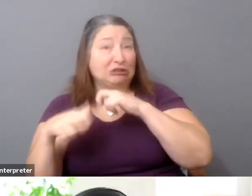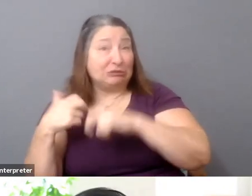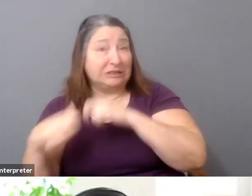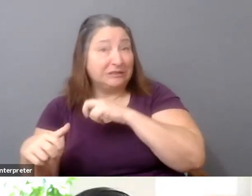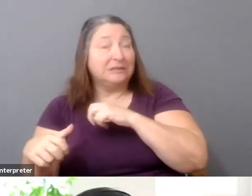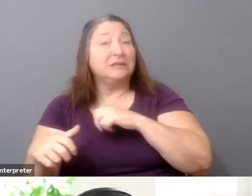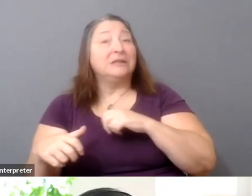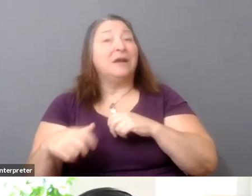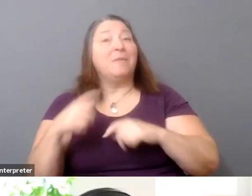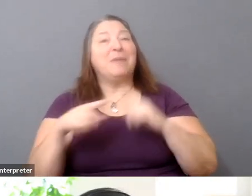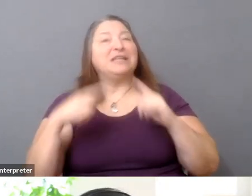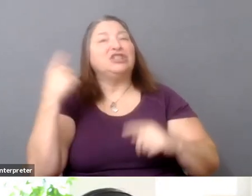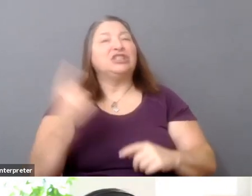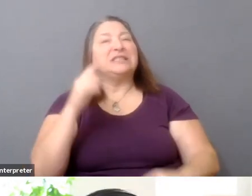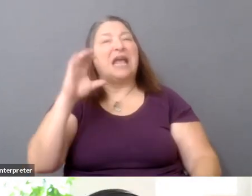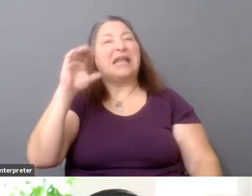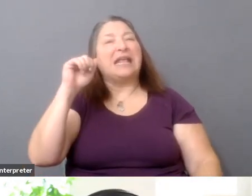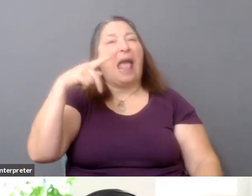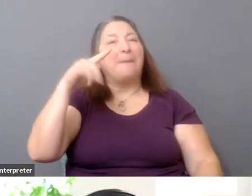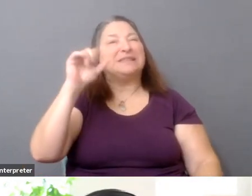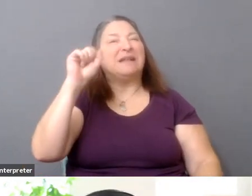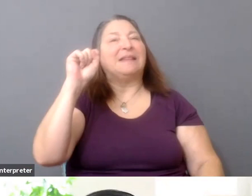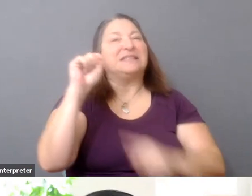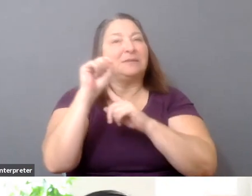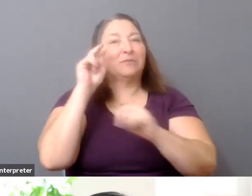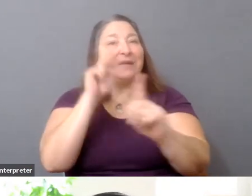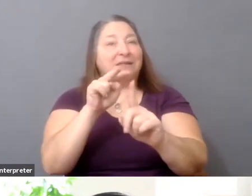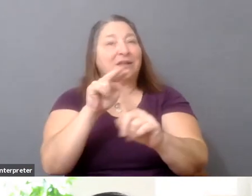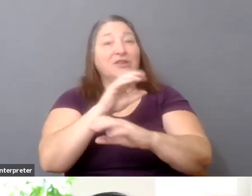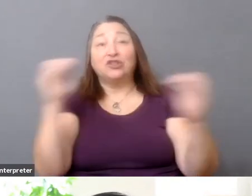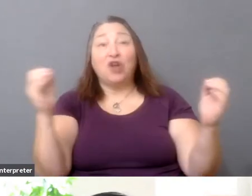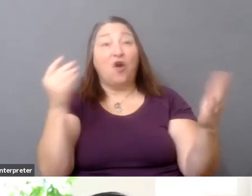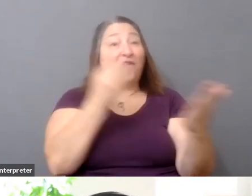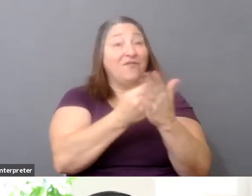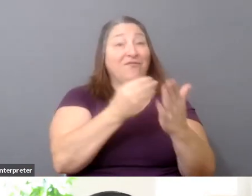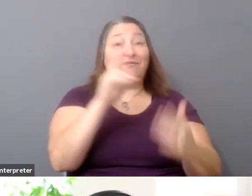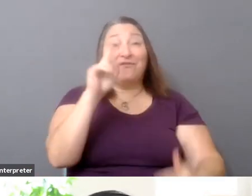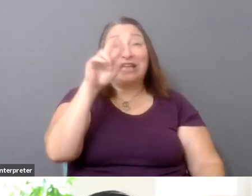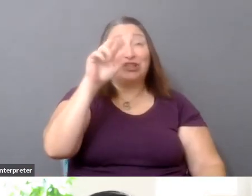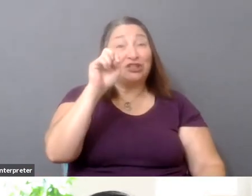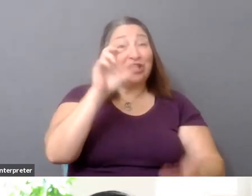from a pure capitalist perspective, there is no venture investor out there that would ever sign a--